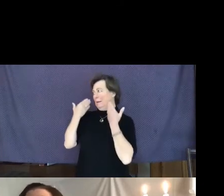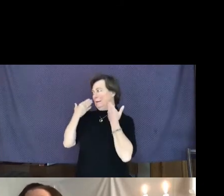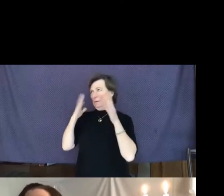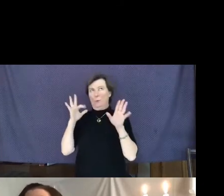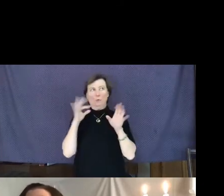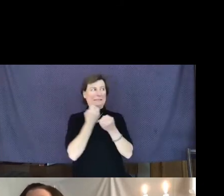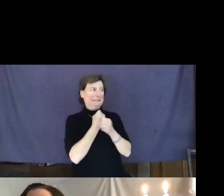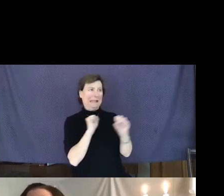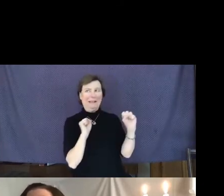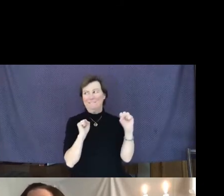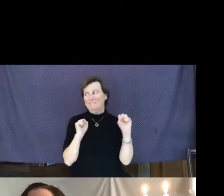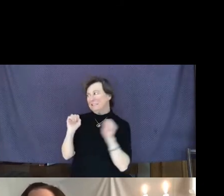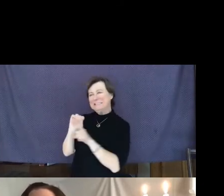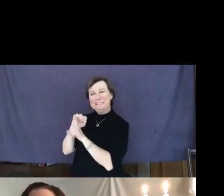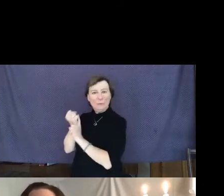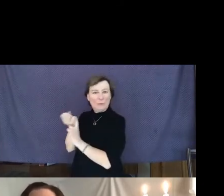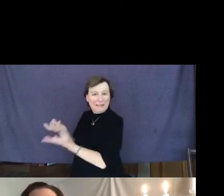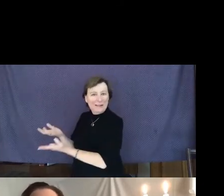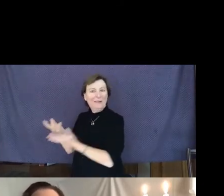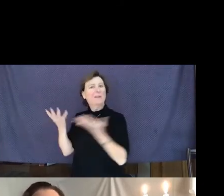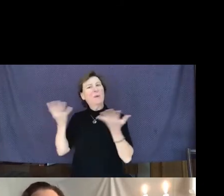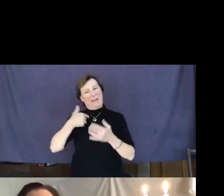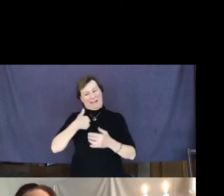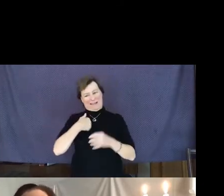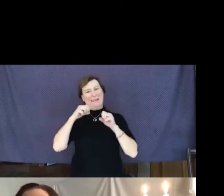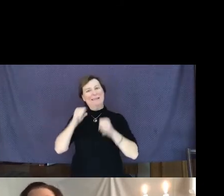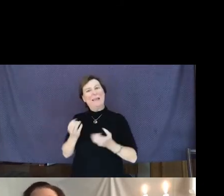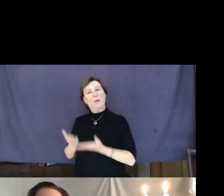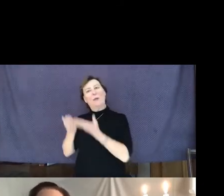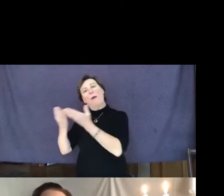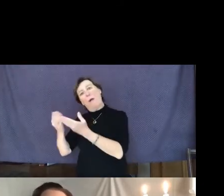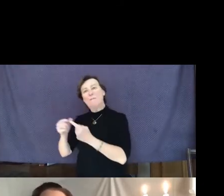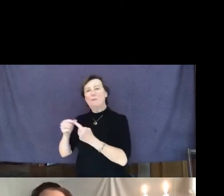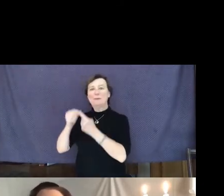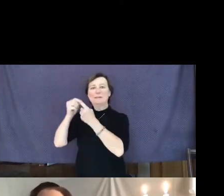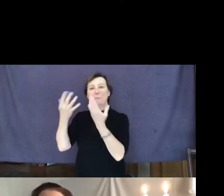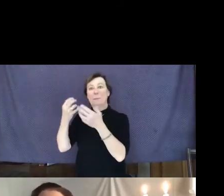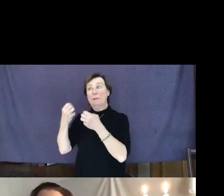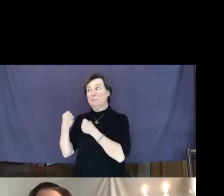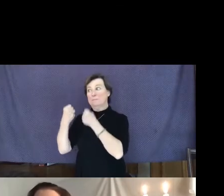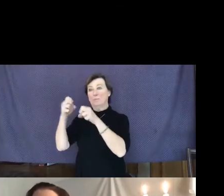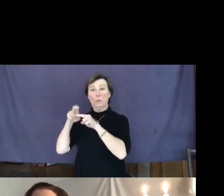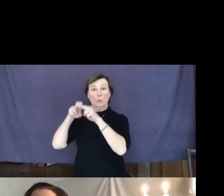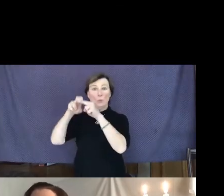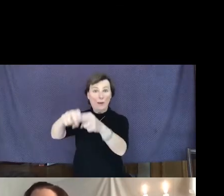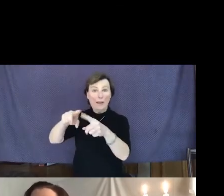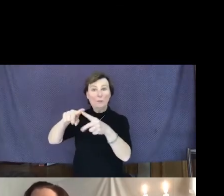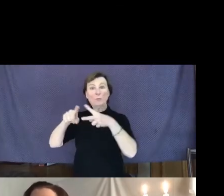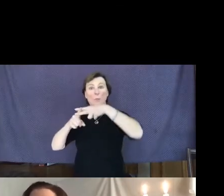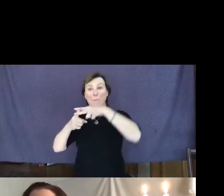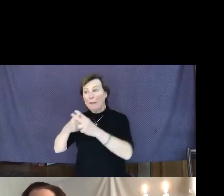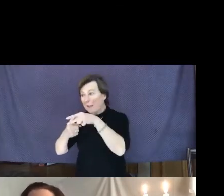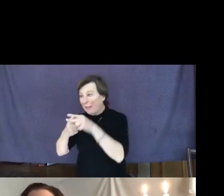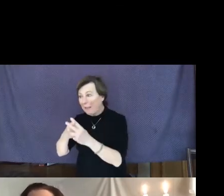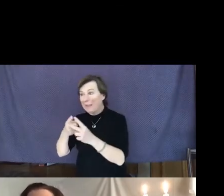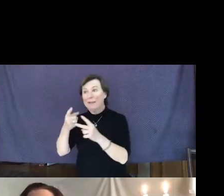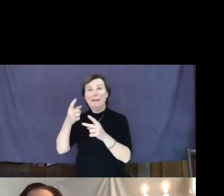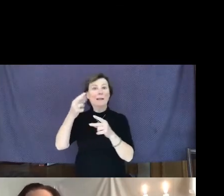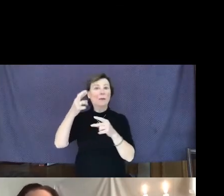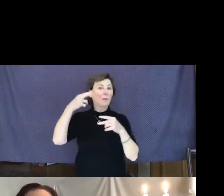and what could I really offer, except maybe a ride to the mechanic, or something, when I really didn't